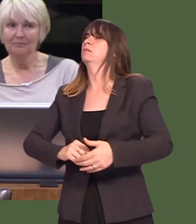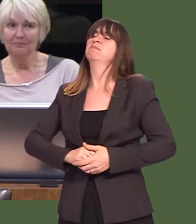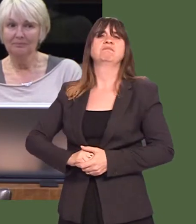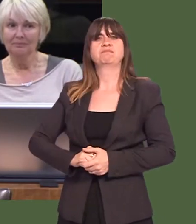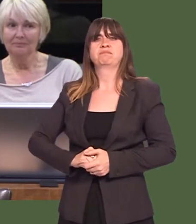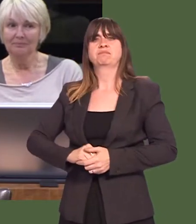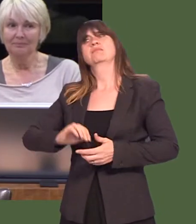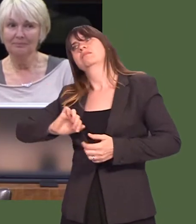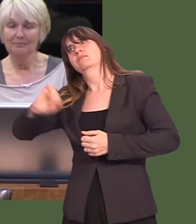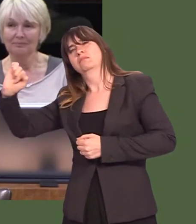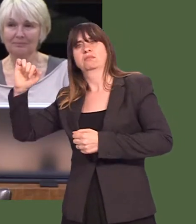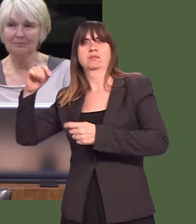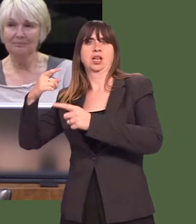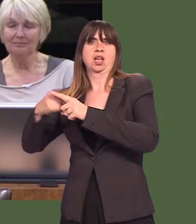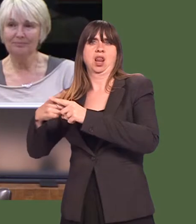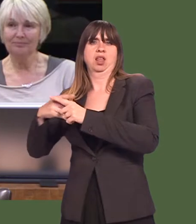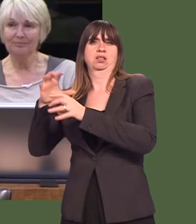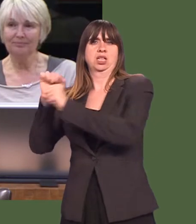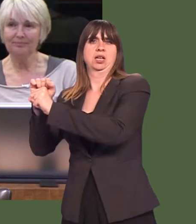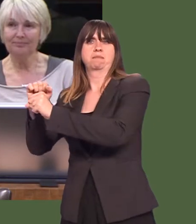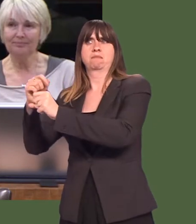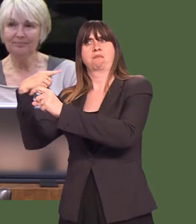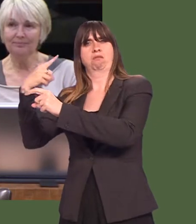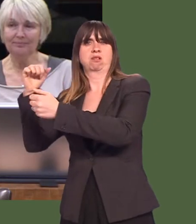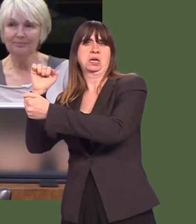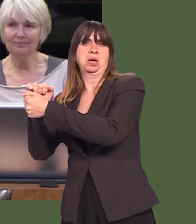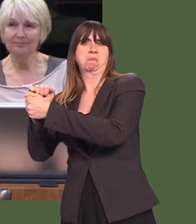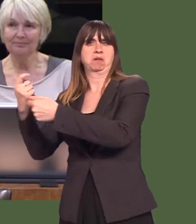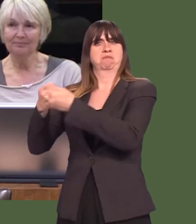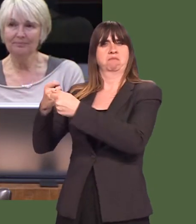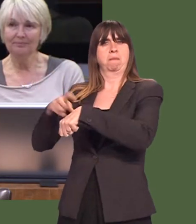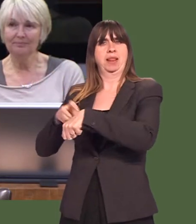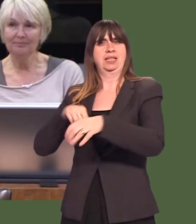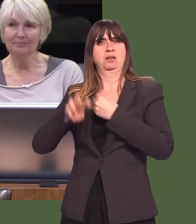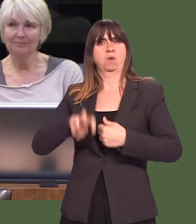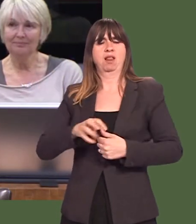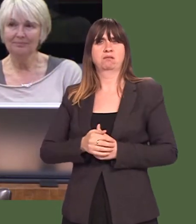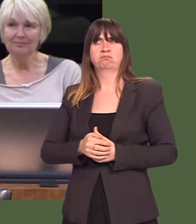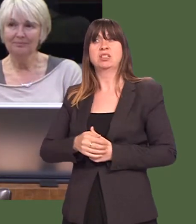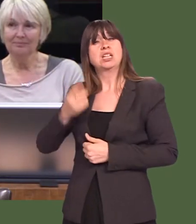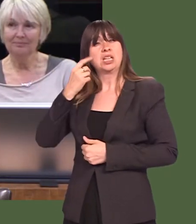their own way. Now, the next few years will define the future of Wales and the UK.